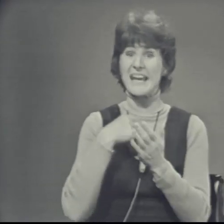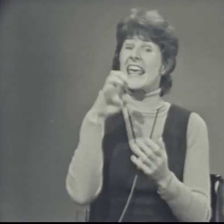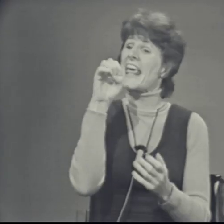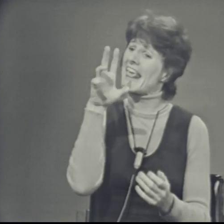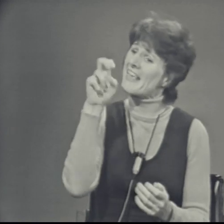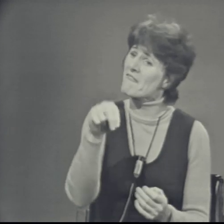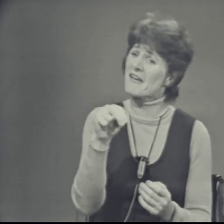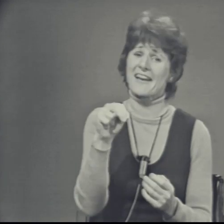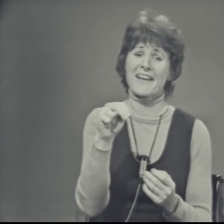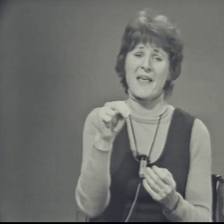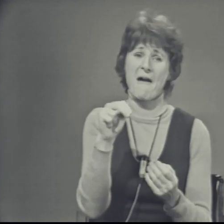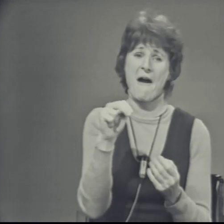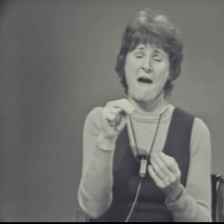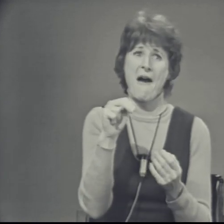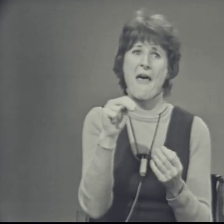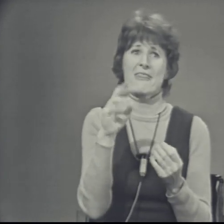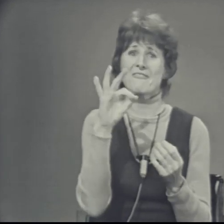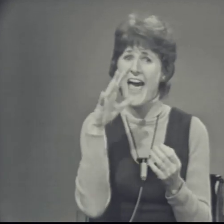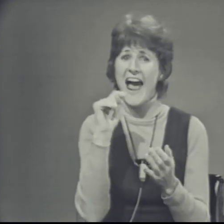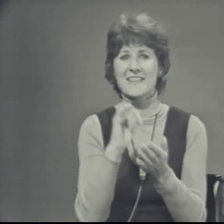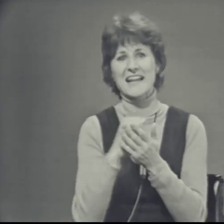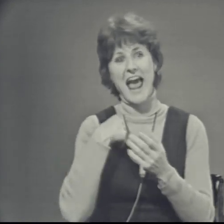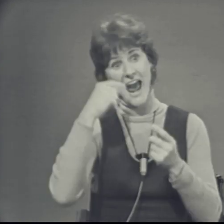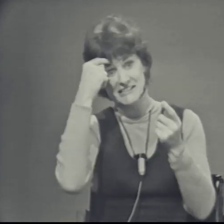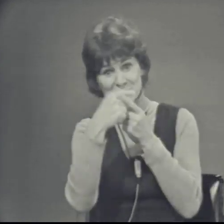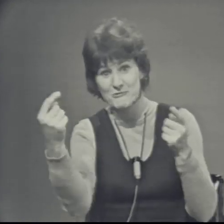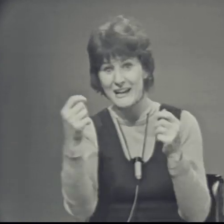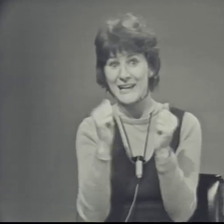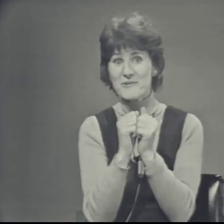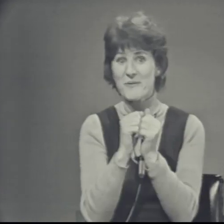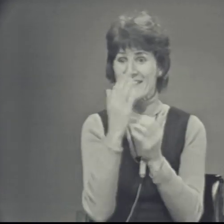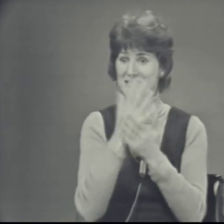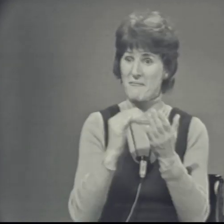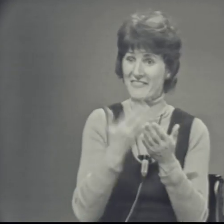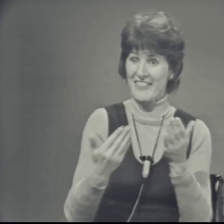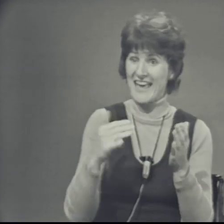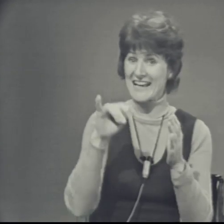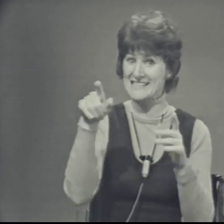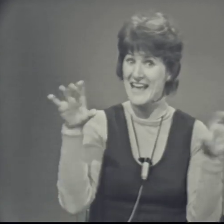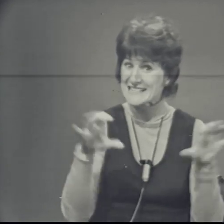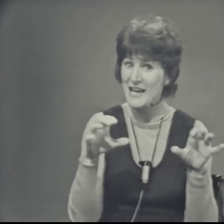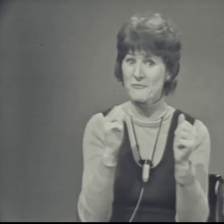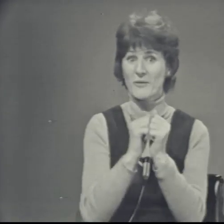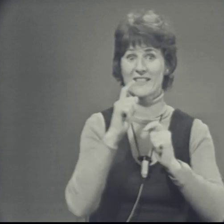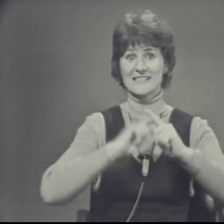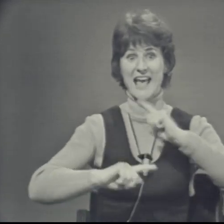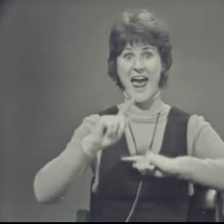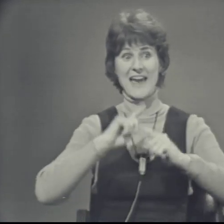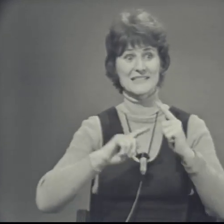even the things that I disagreed with, some of the things they did with the signs.